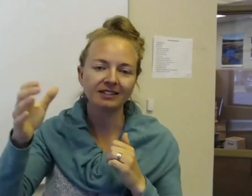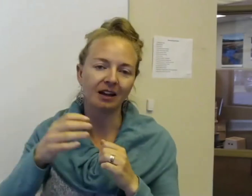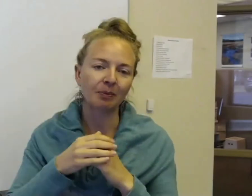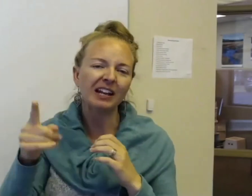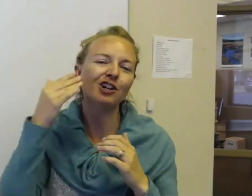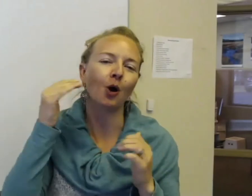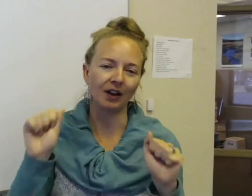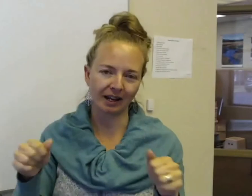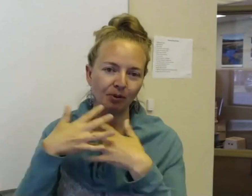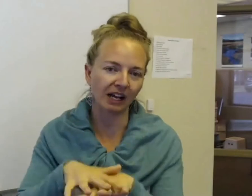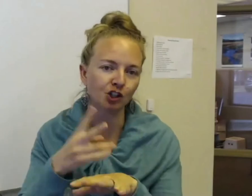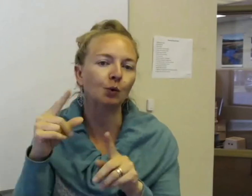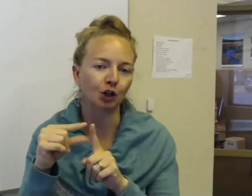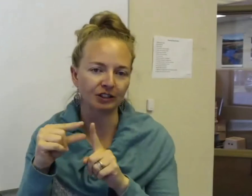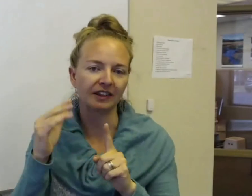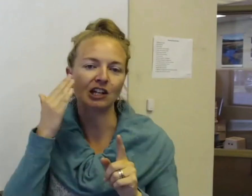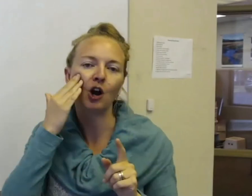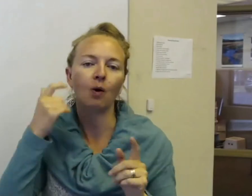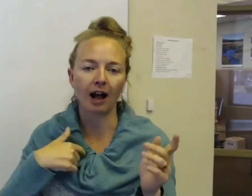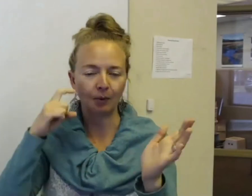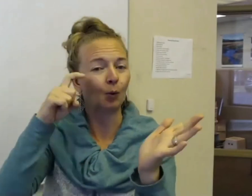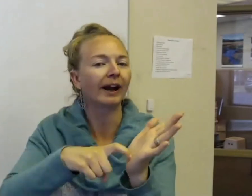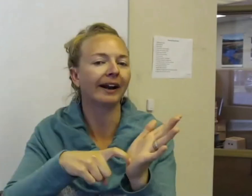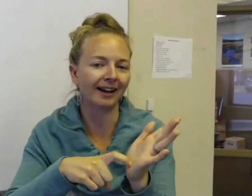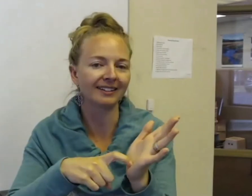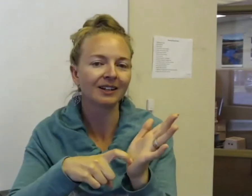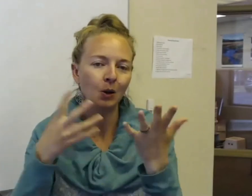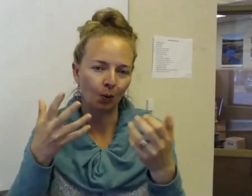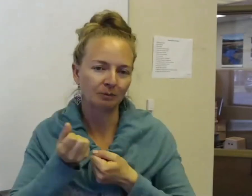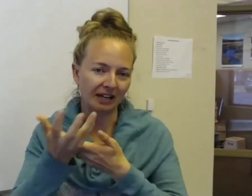concept, they know they can blend two words and they know I will recognize what's being